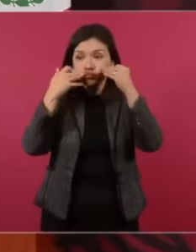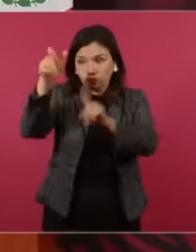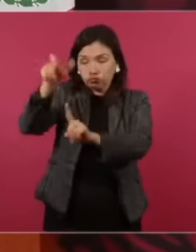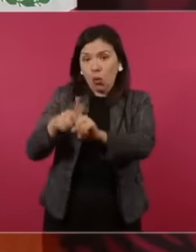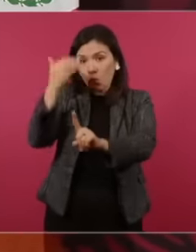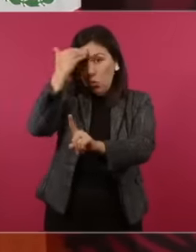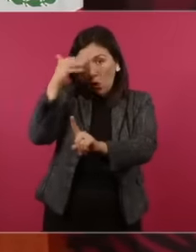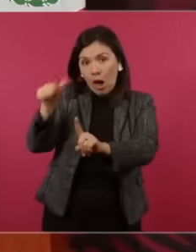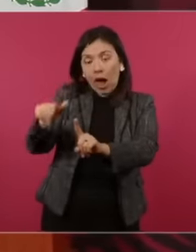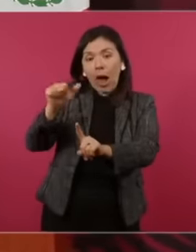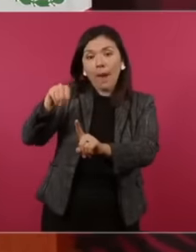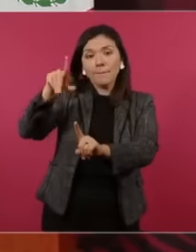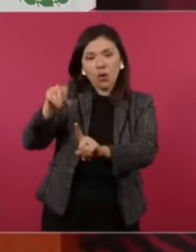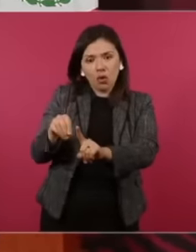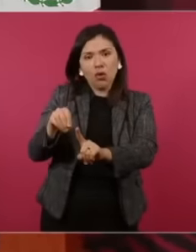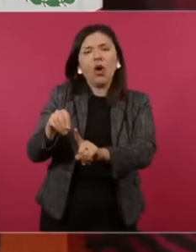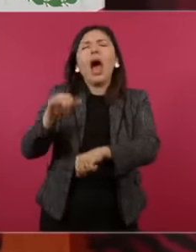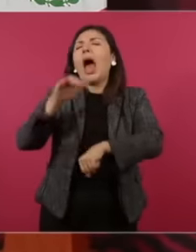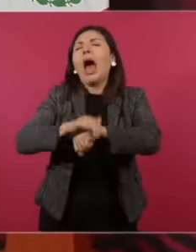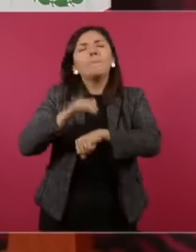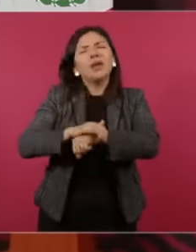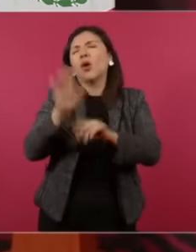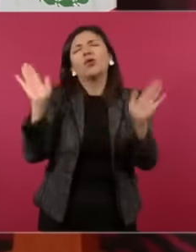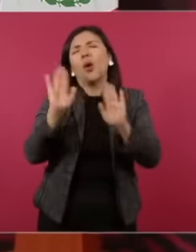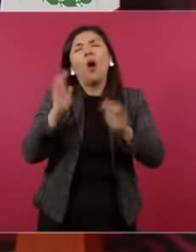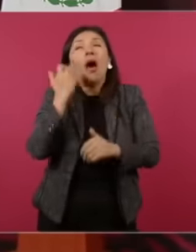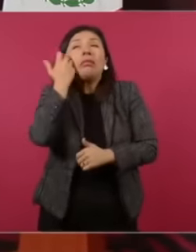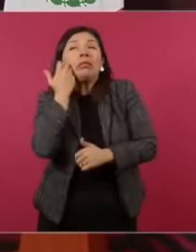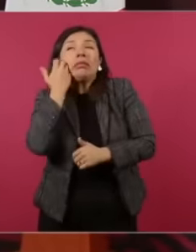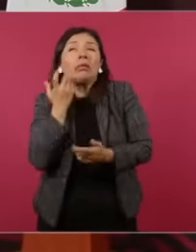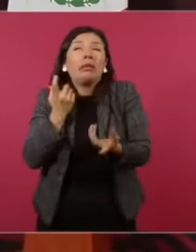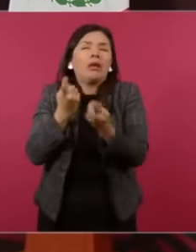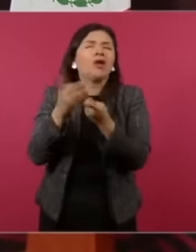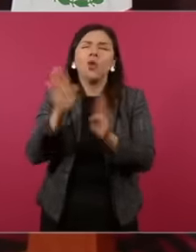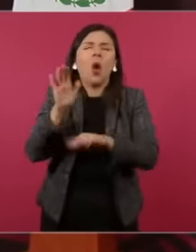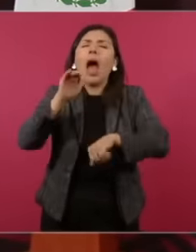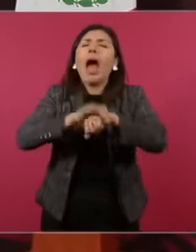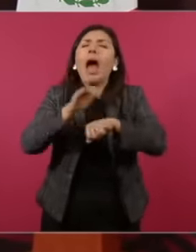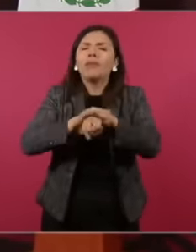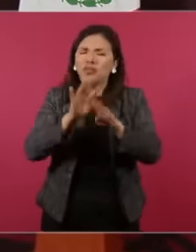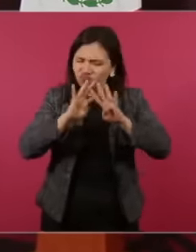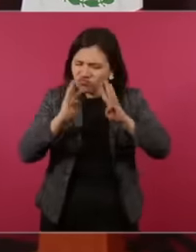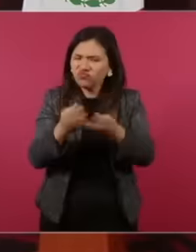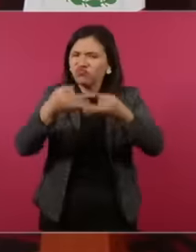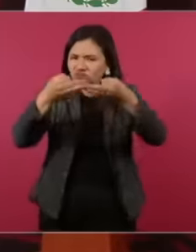their daily lives. That is, not from friends who are shellfish or what if I people who are in their daily lives who